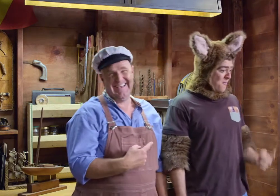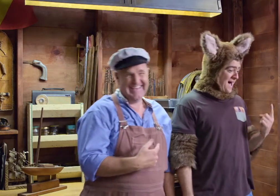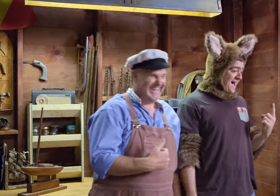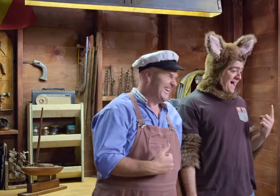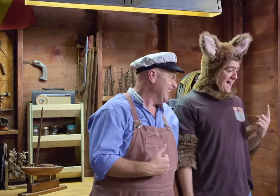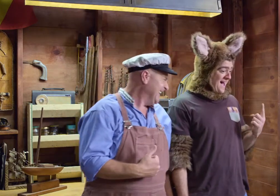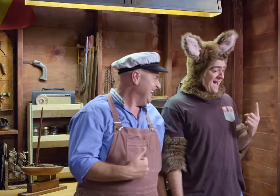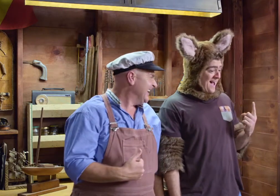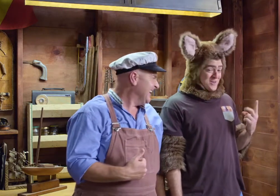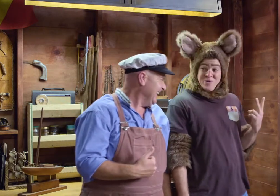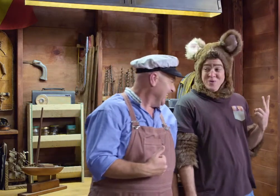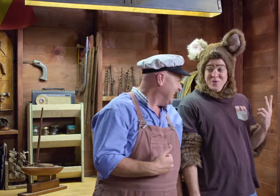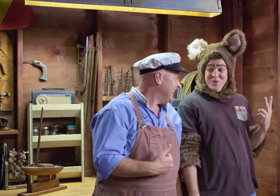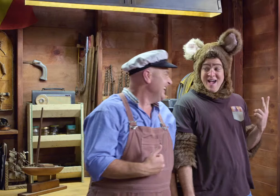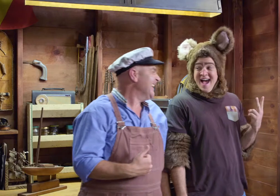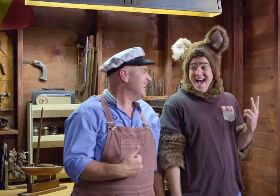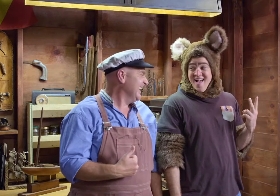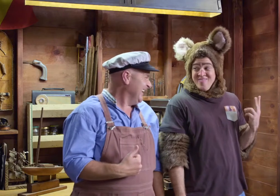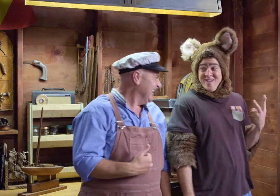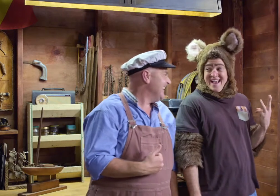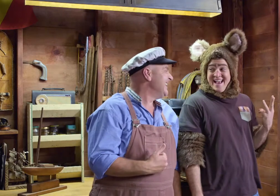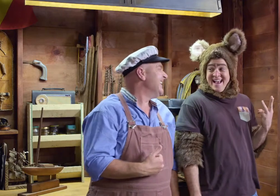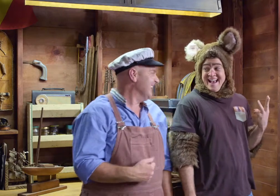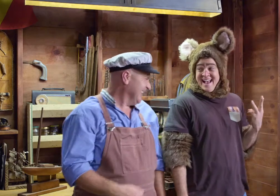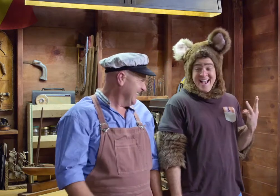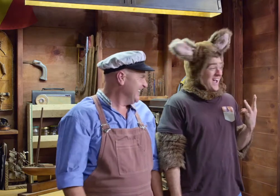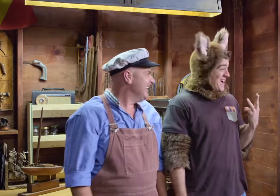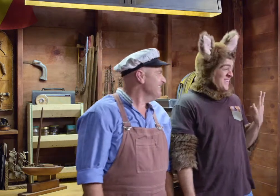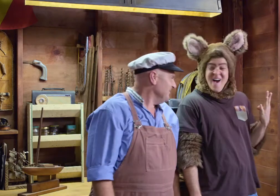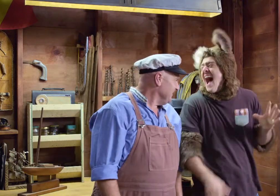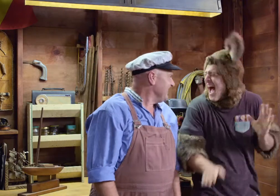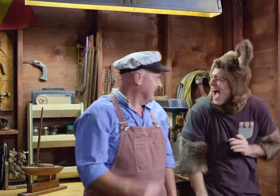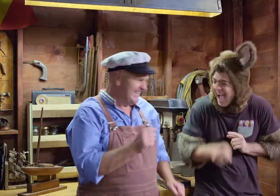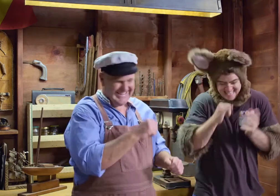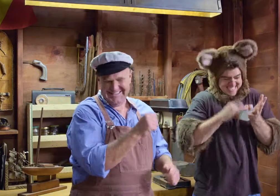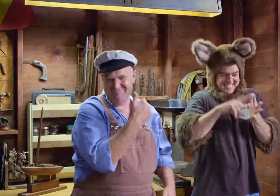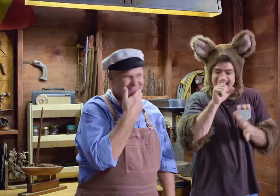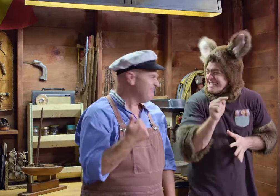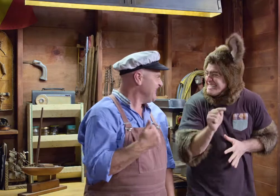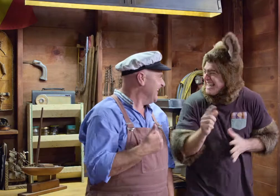One. Two. Three. Four. That's seconds!